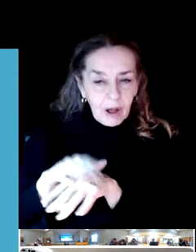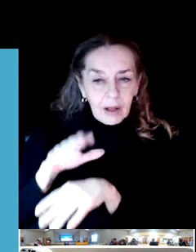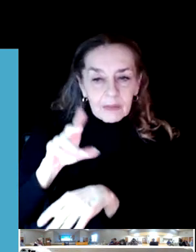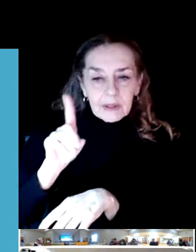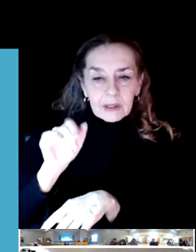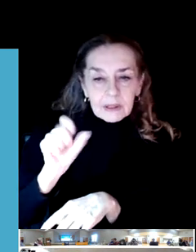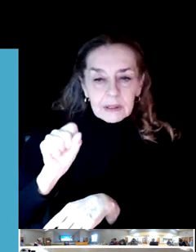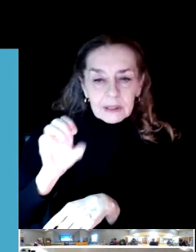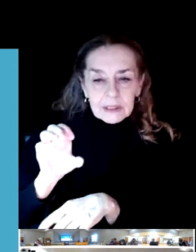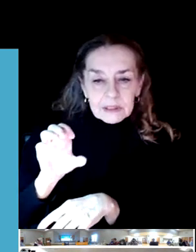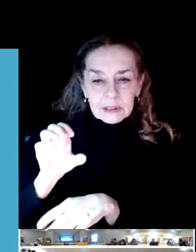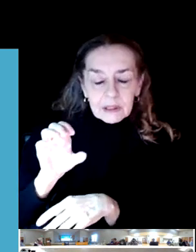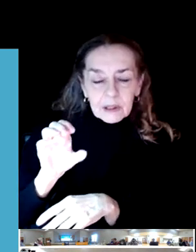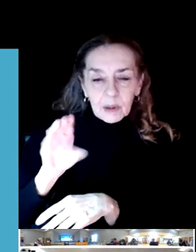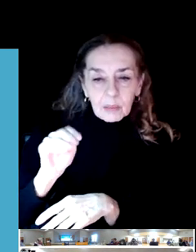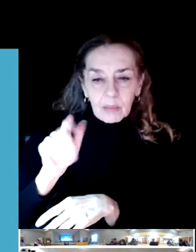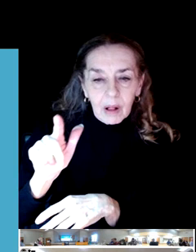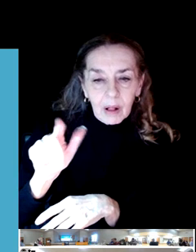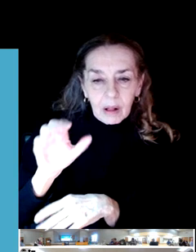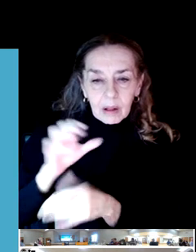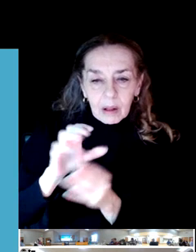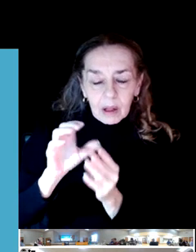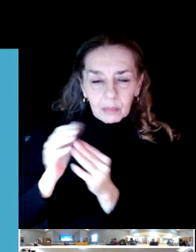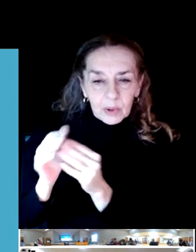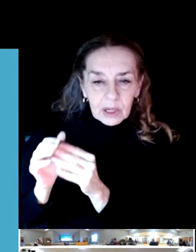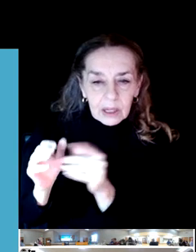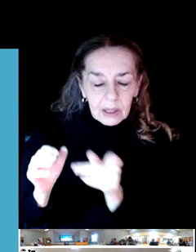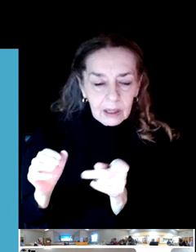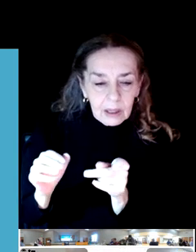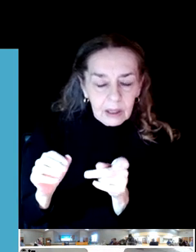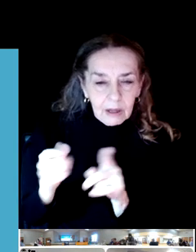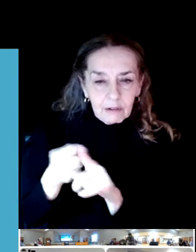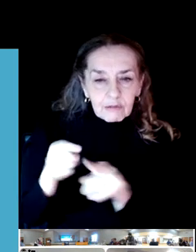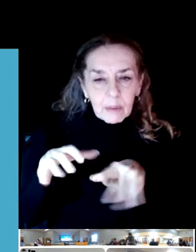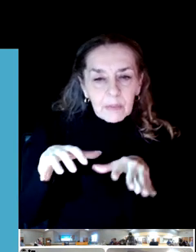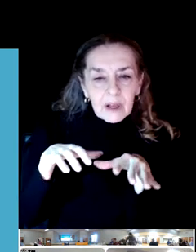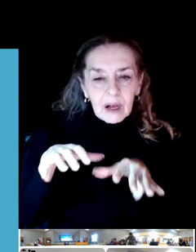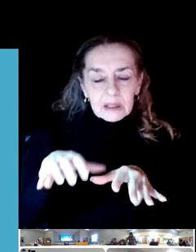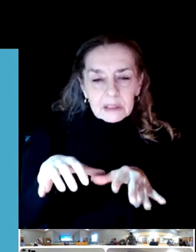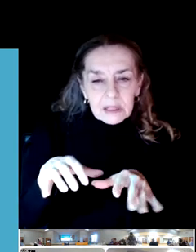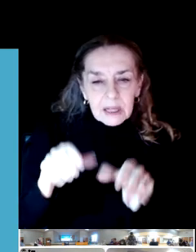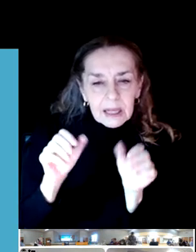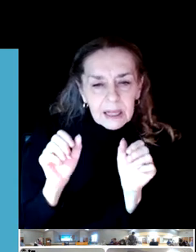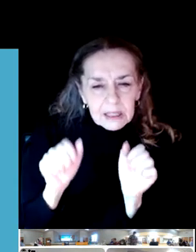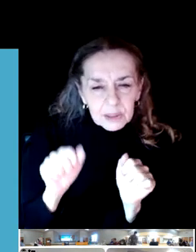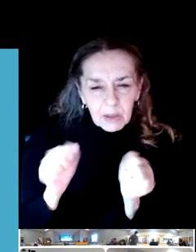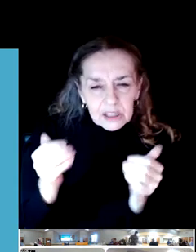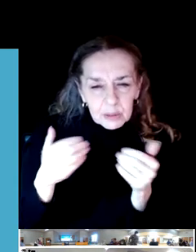attractions within the parks to please the community?